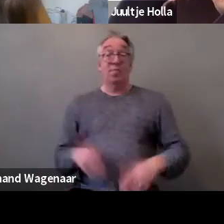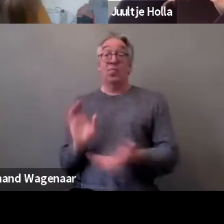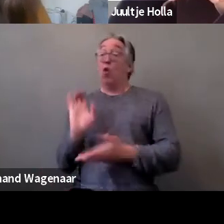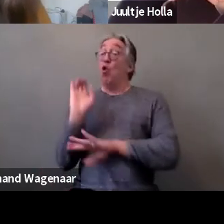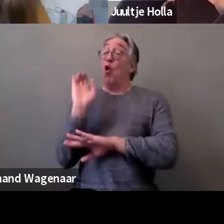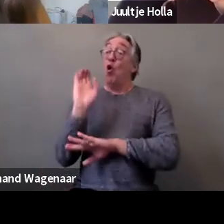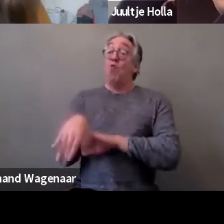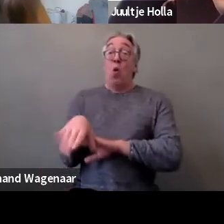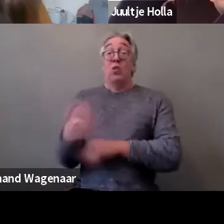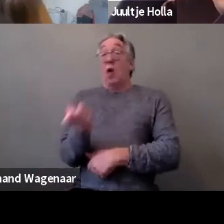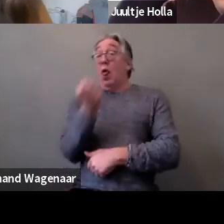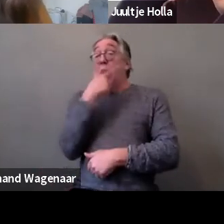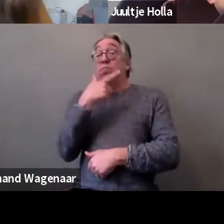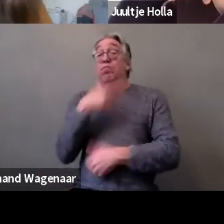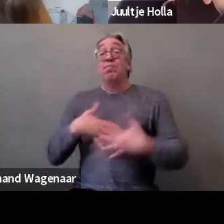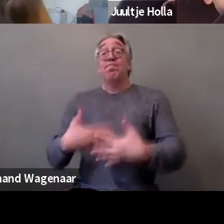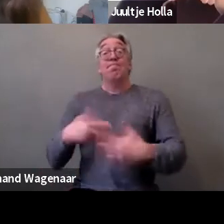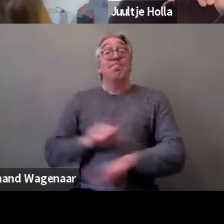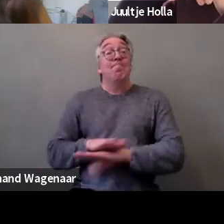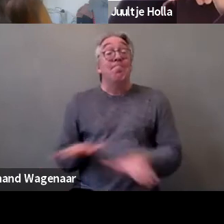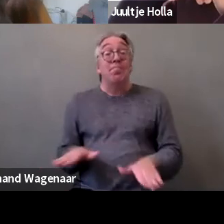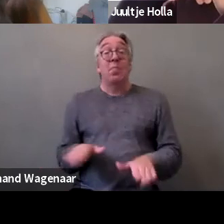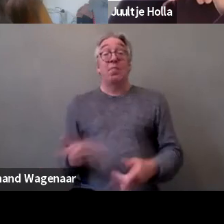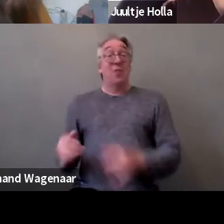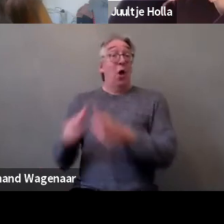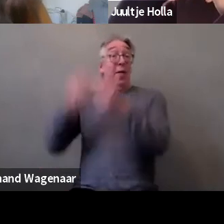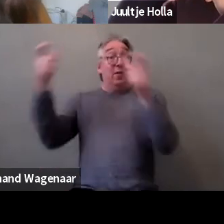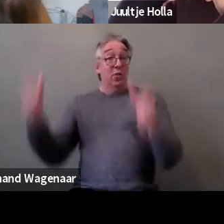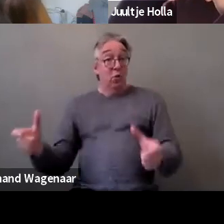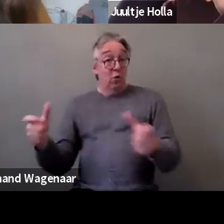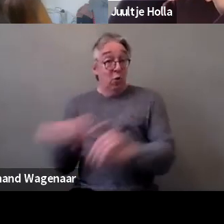We also heard about violence in institutions and in psychiatry.